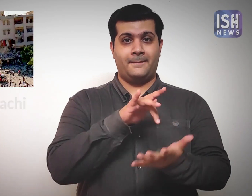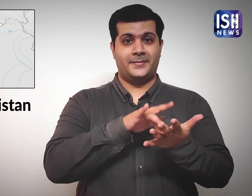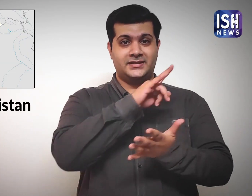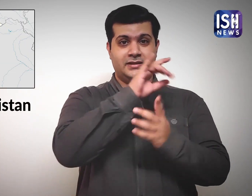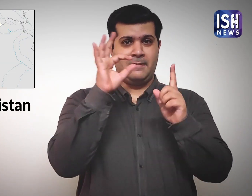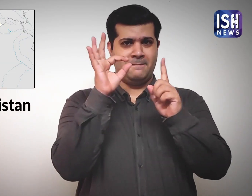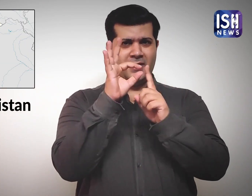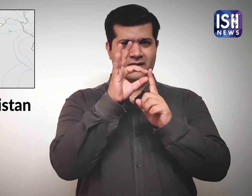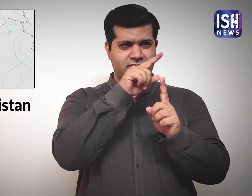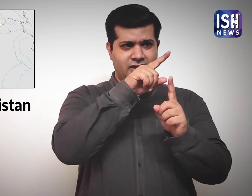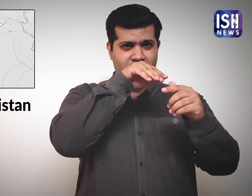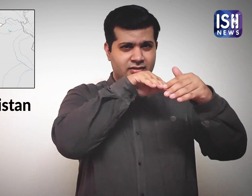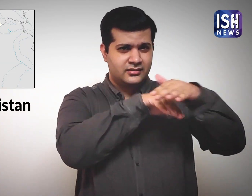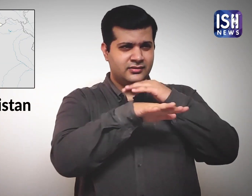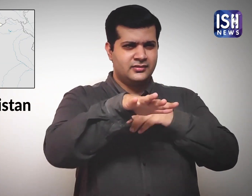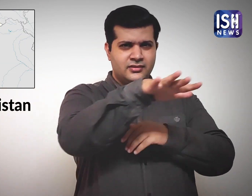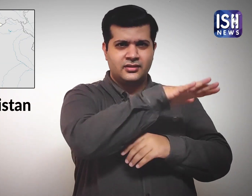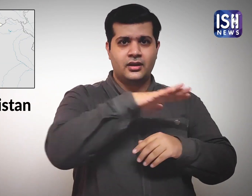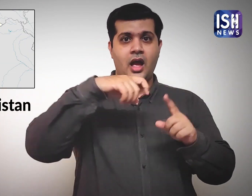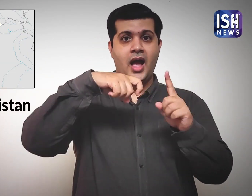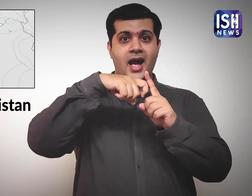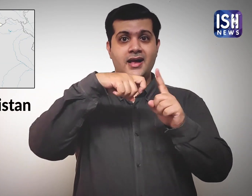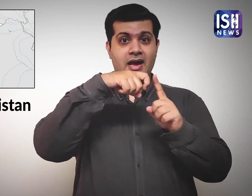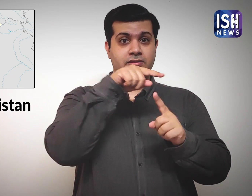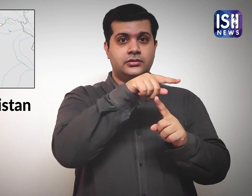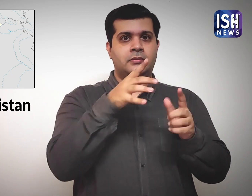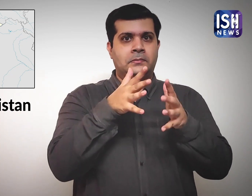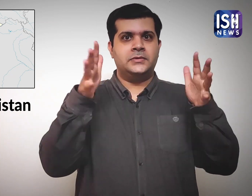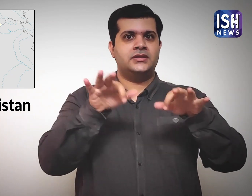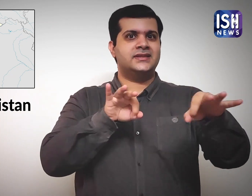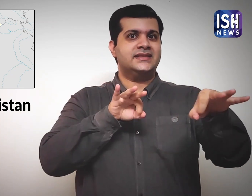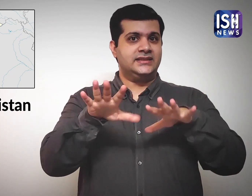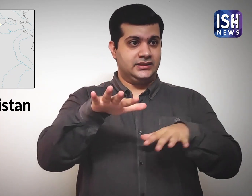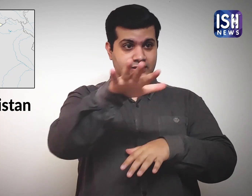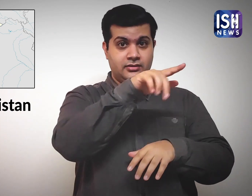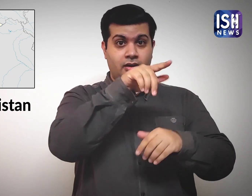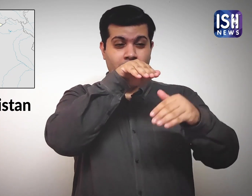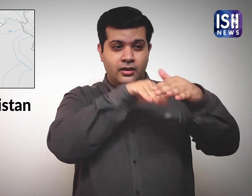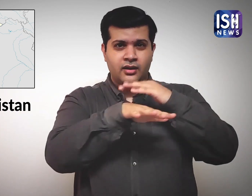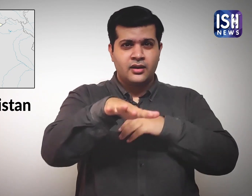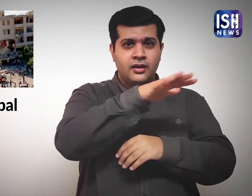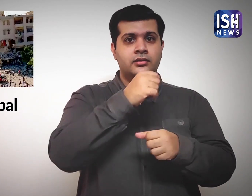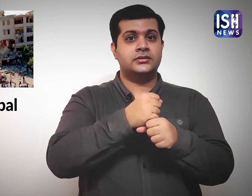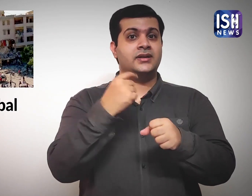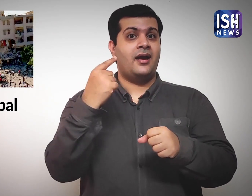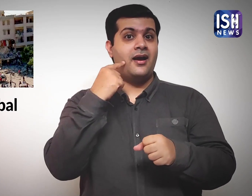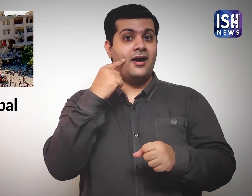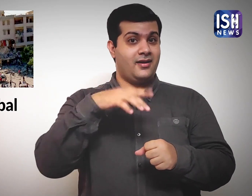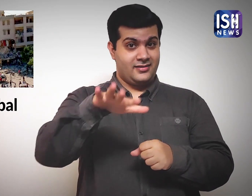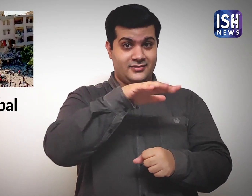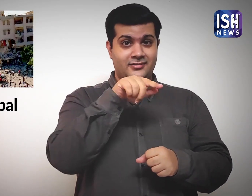In Pakistan's largest city Karachi in an area called Gulshan-i-Iqbal